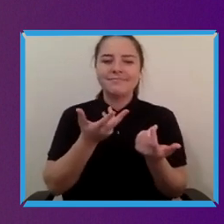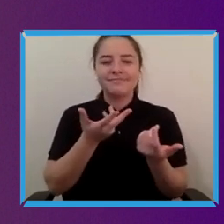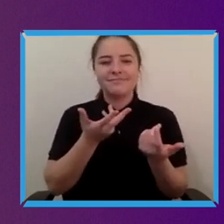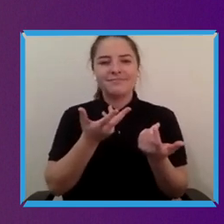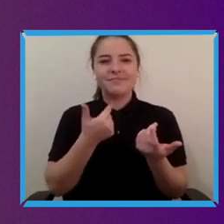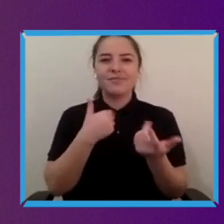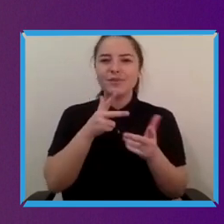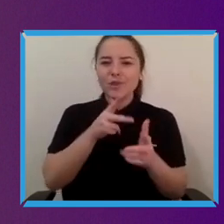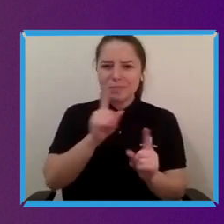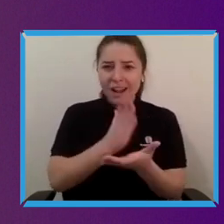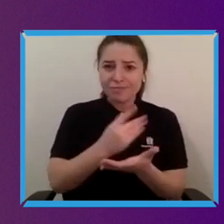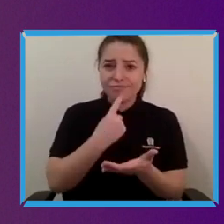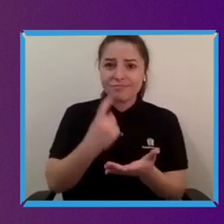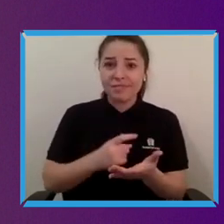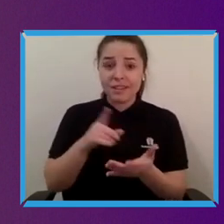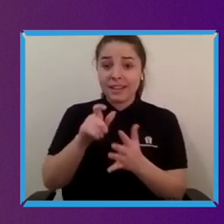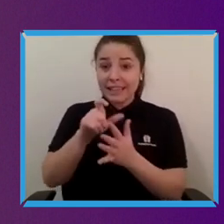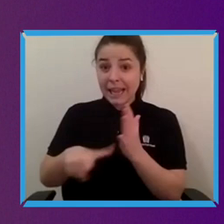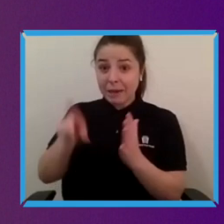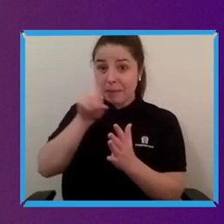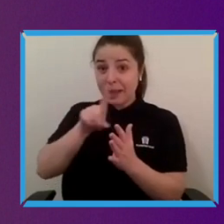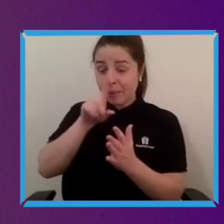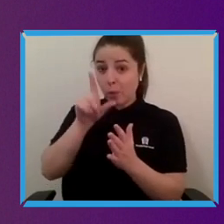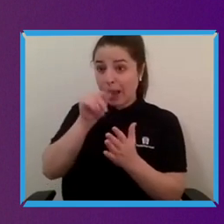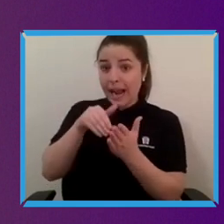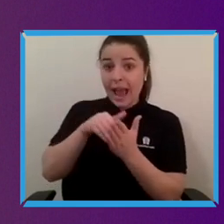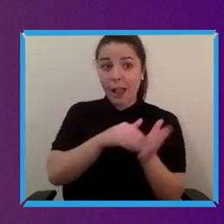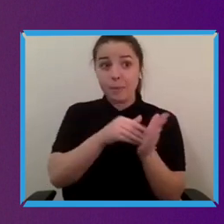proxy for like labour-saving technology. So like you know I use something because